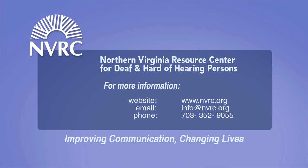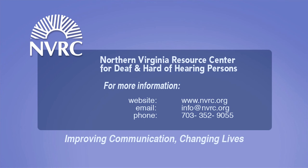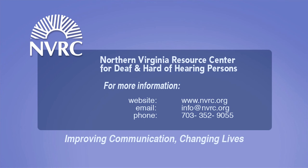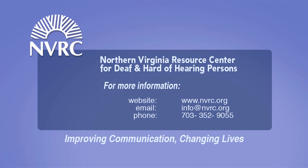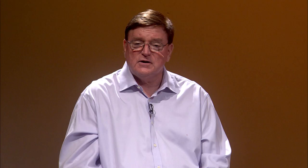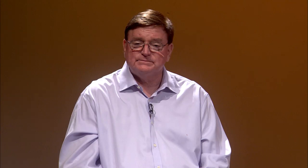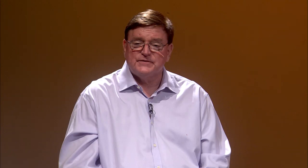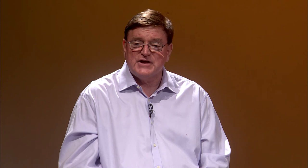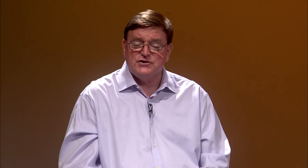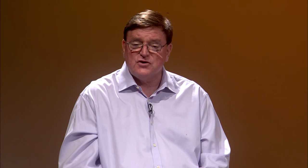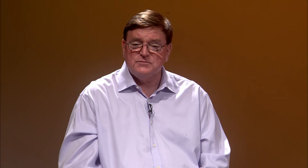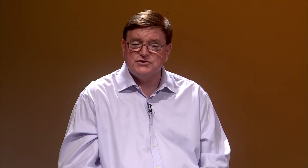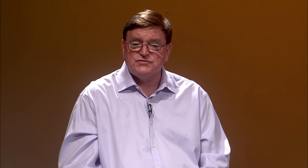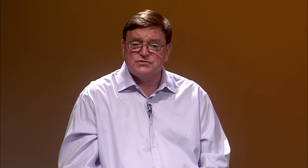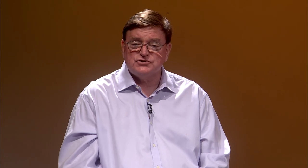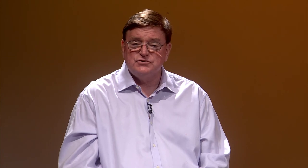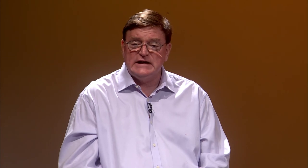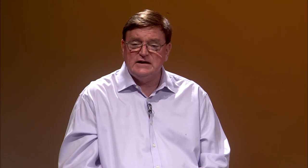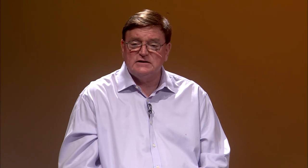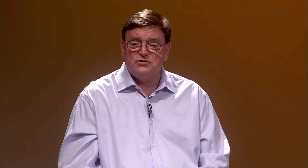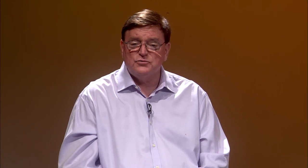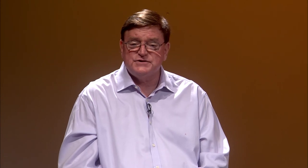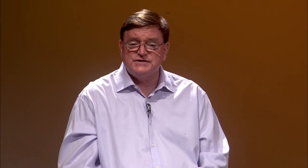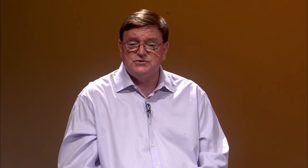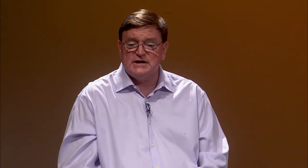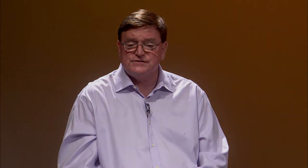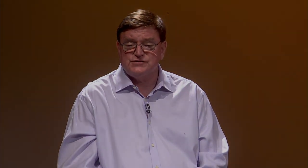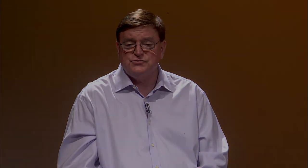So thank you very much for tuning in, and hope to see you again soon.